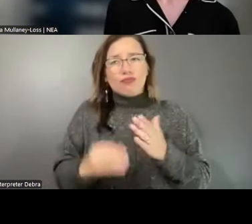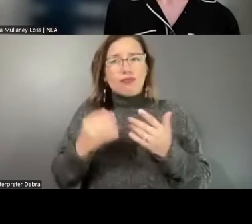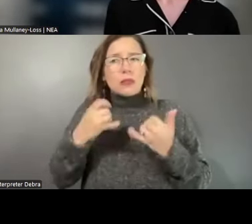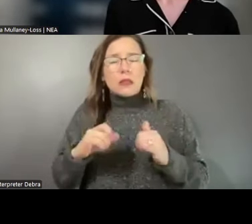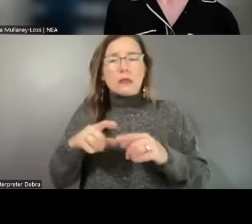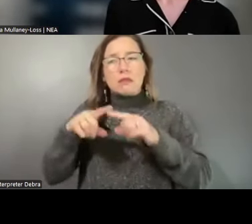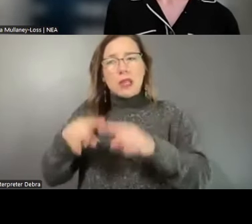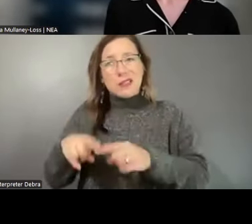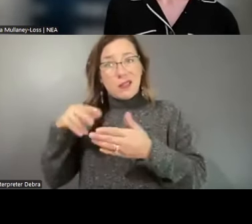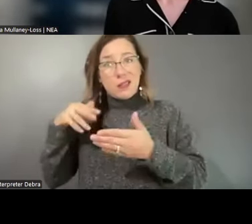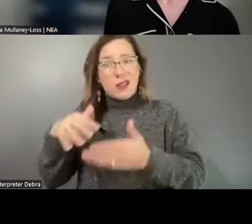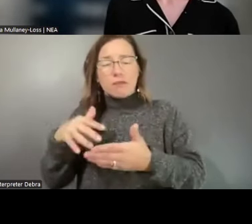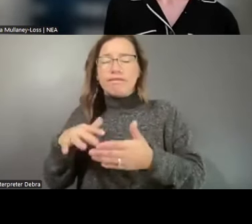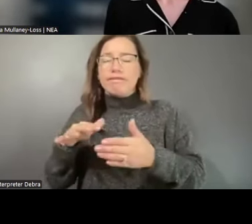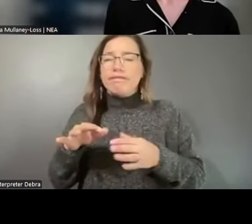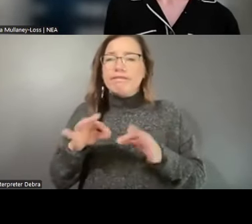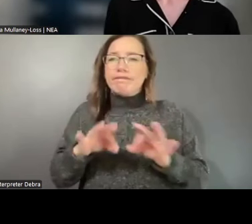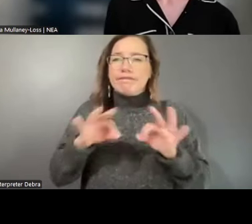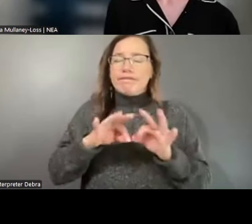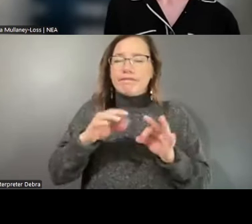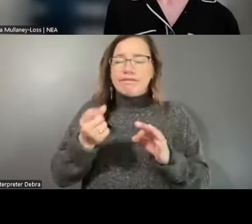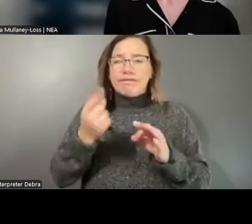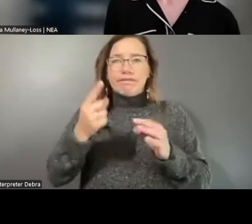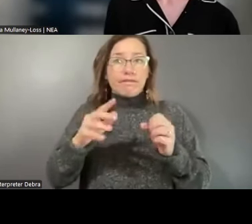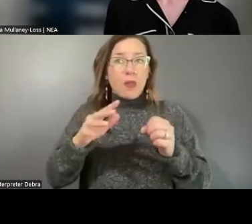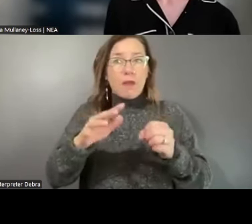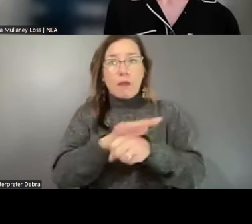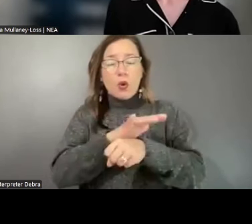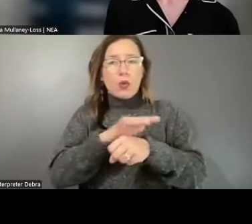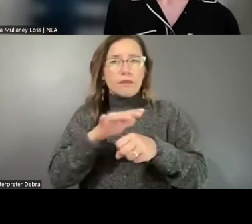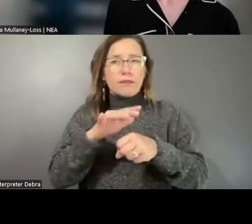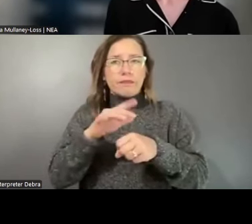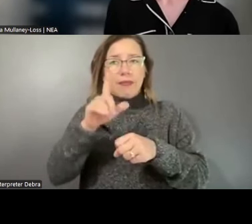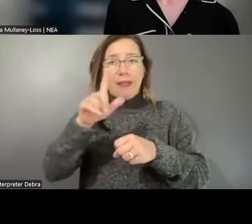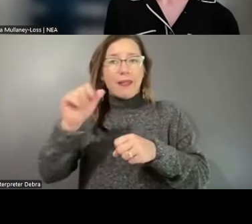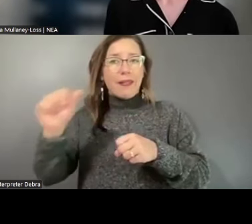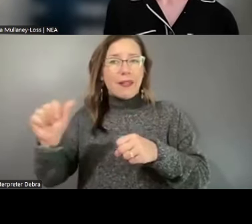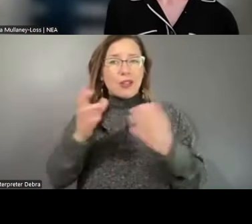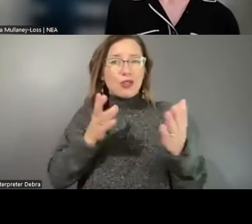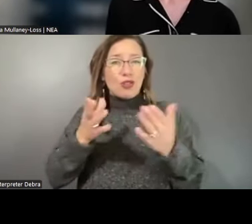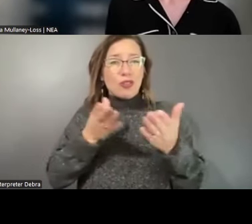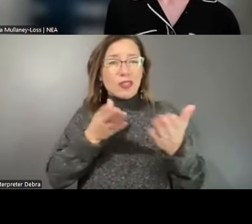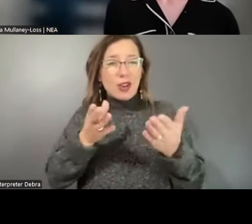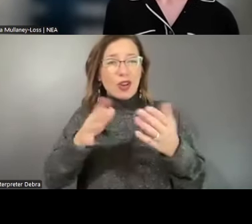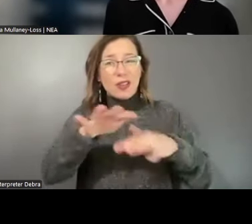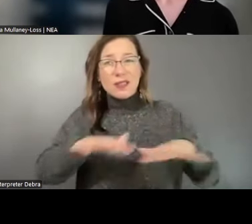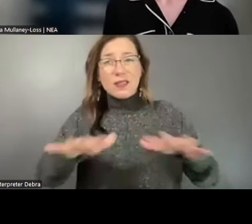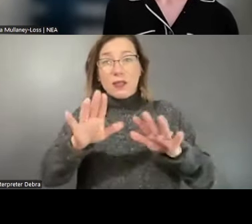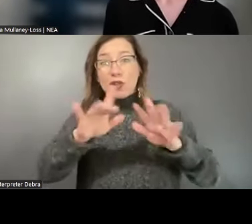especially in understanding the full extent of LAA service areas, their diverse roles and impacts,